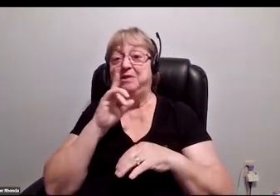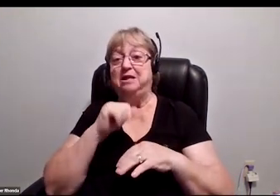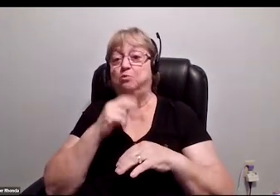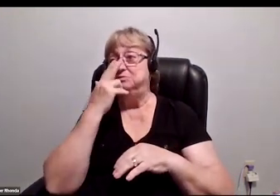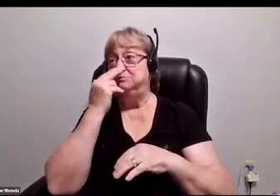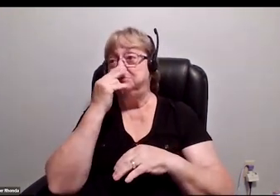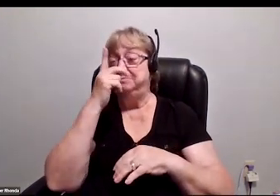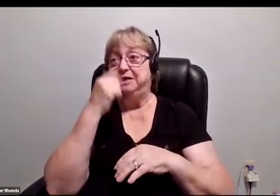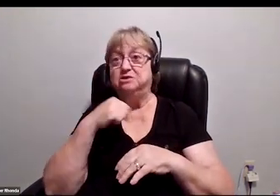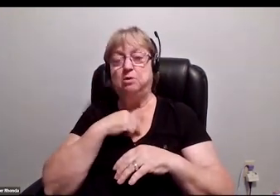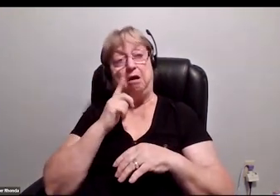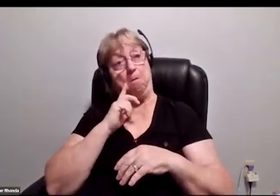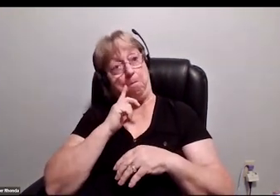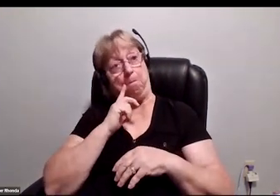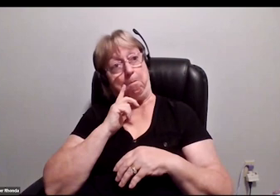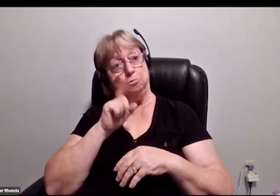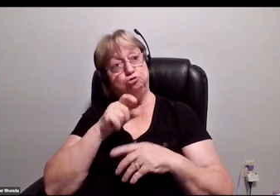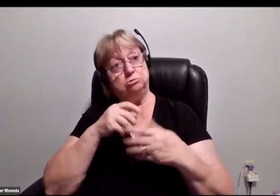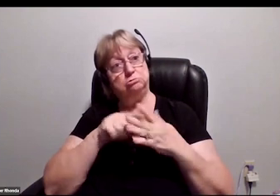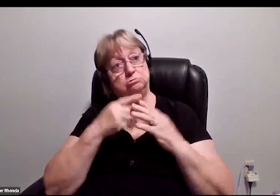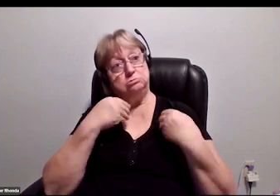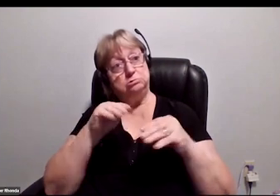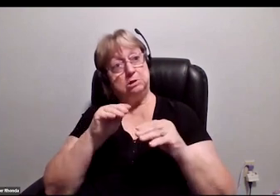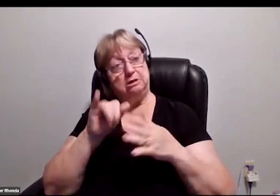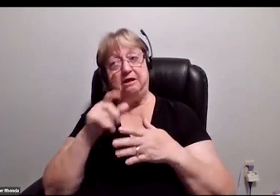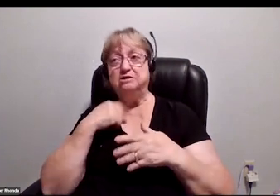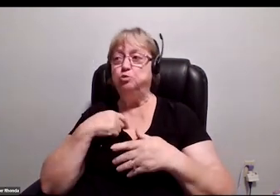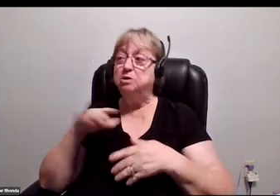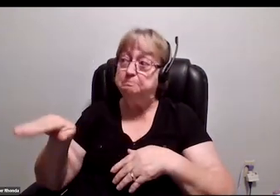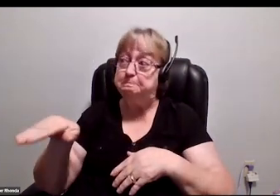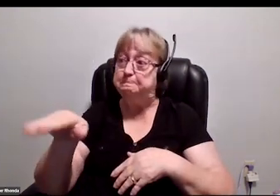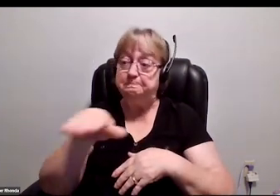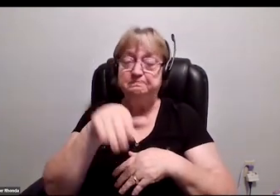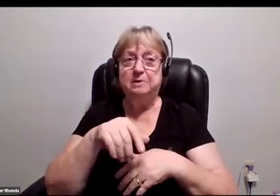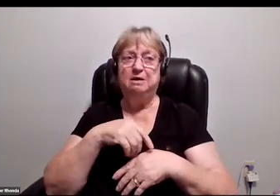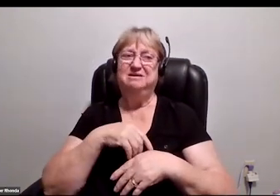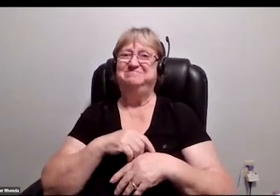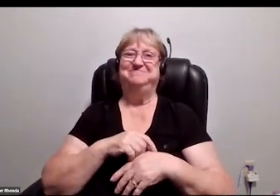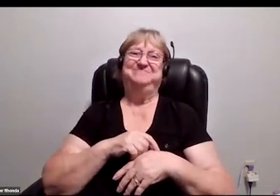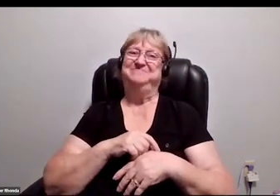It was so funny because we were like, "Hey, let's start selling them." We talked to a few folks and they were like, "Nobody's going to want to buy.